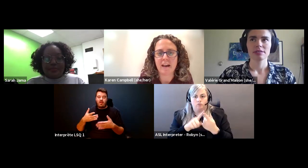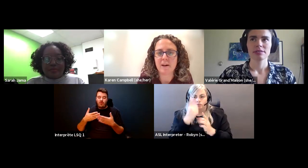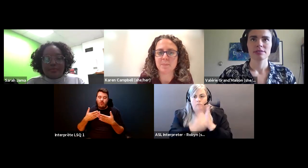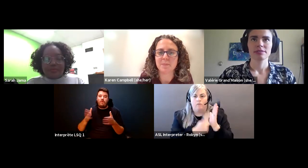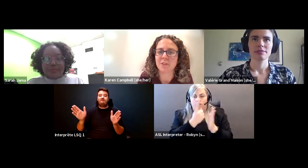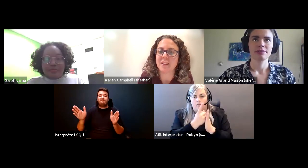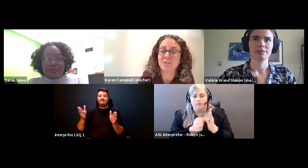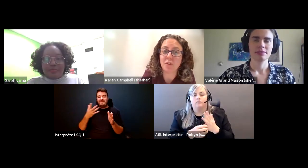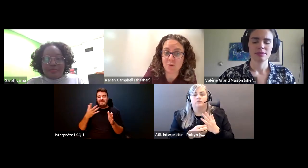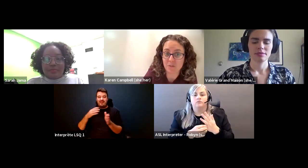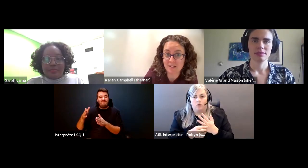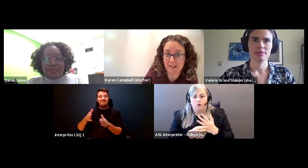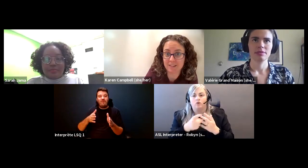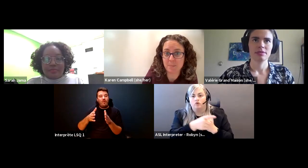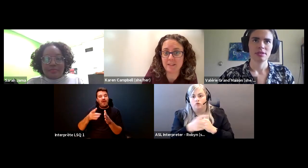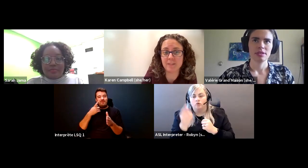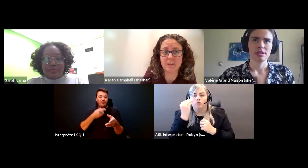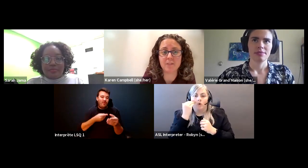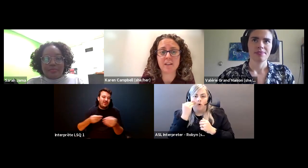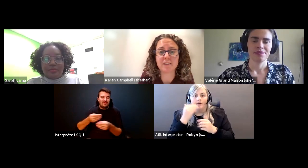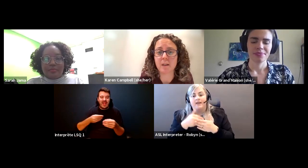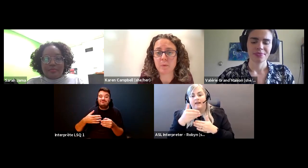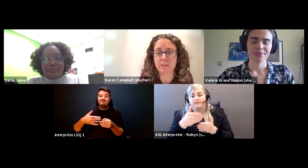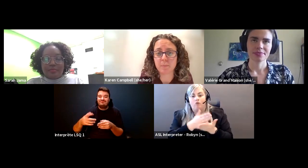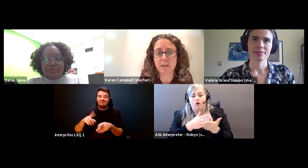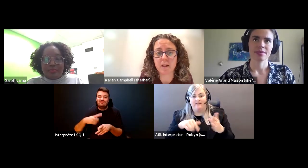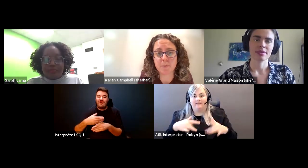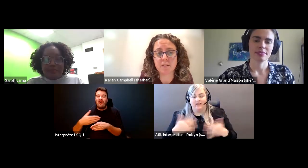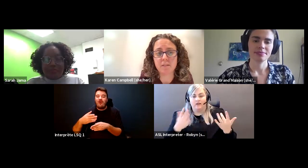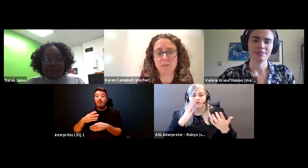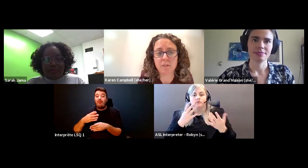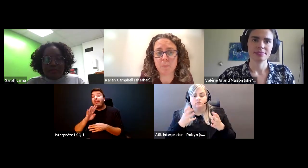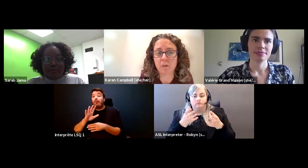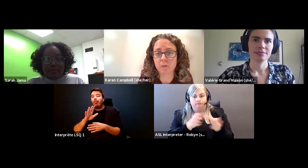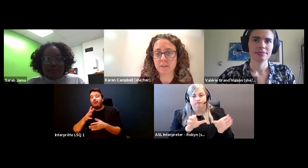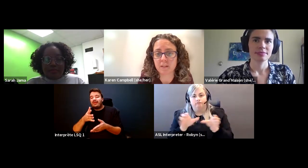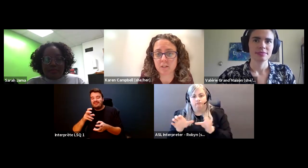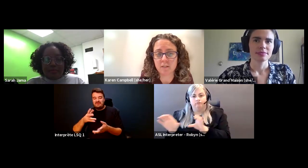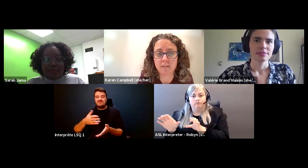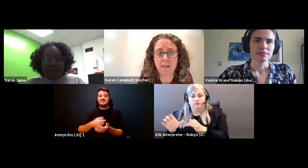Karen Campbell (she/her): And so, as you know, the next piece of this event is that we will split up into small group discussions.